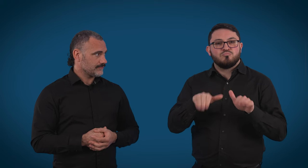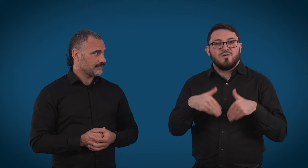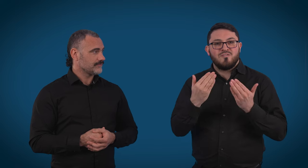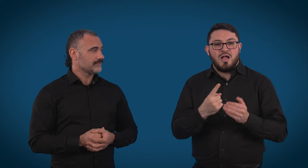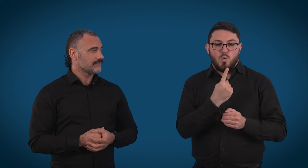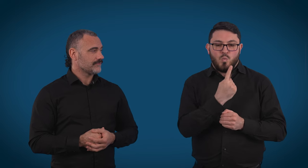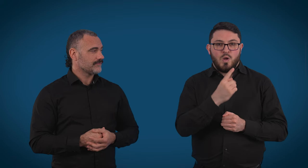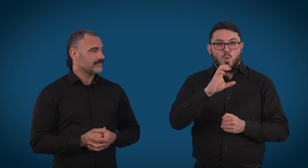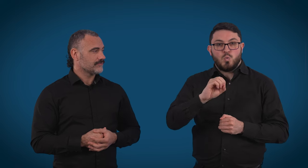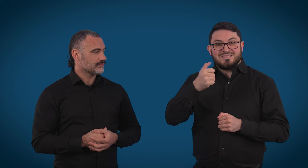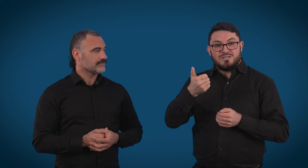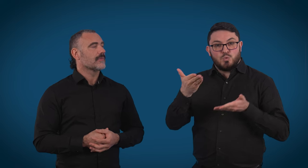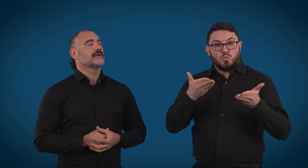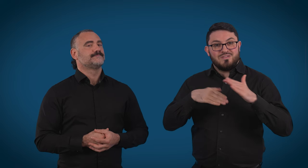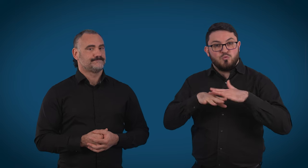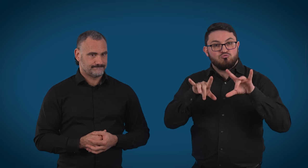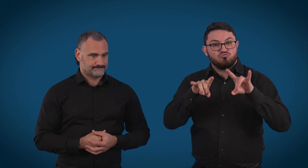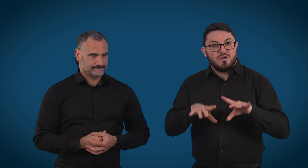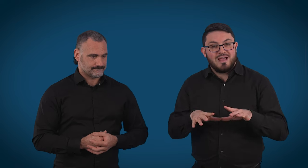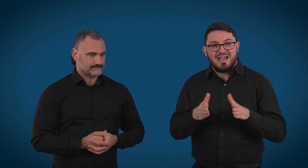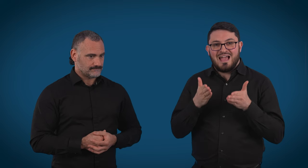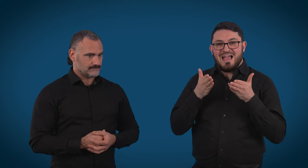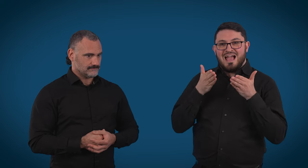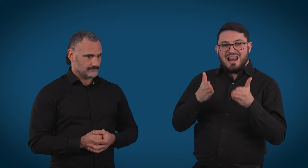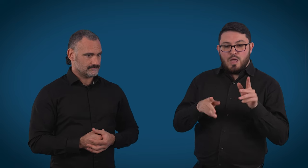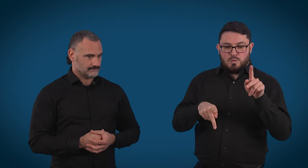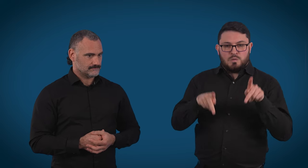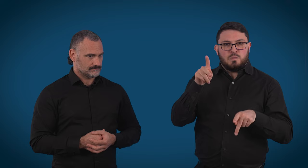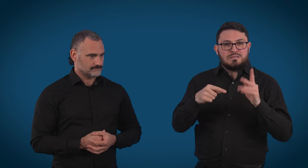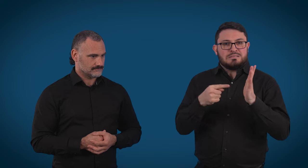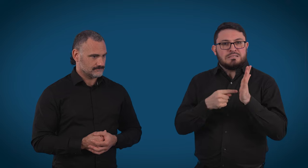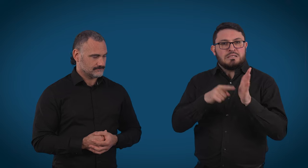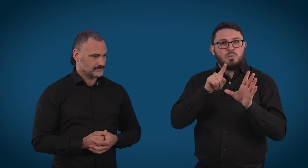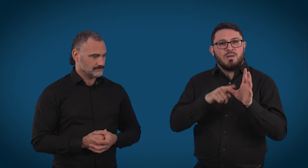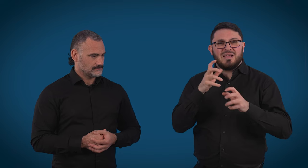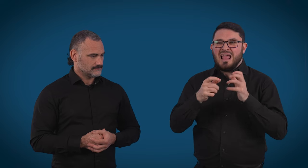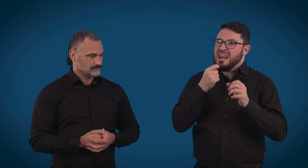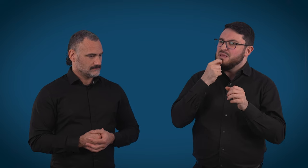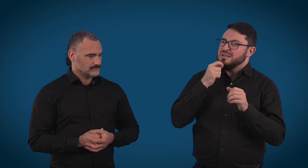we do provide the 106 service in Australia, which allows TTY machines,